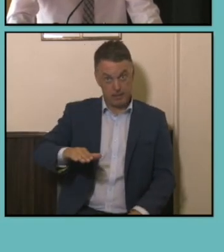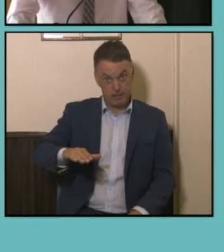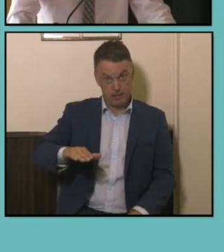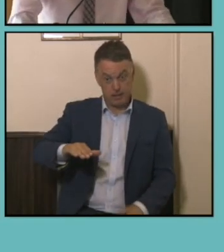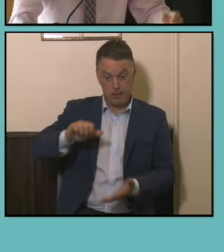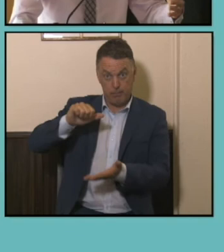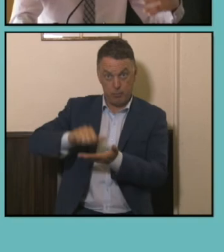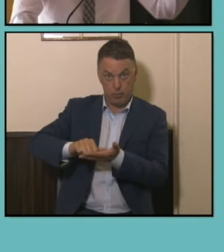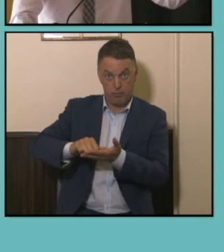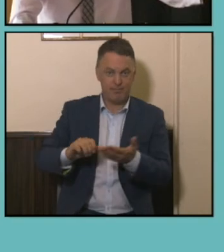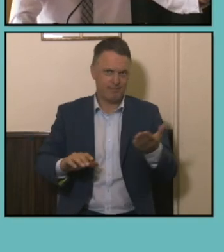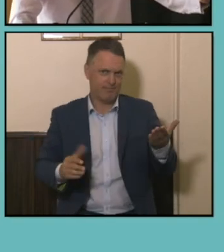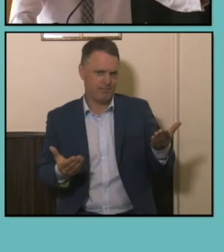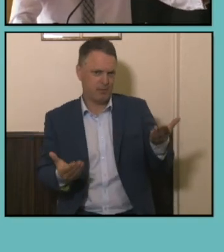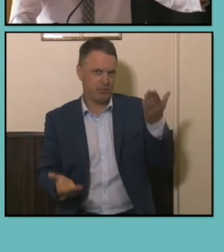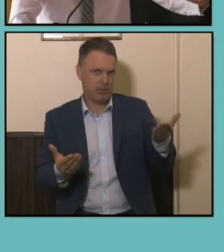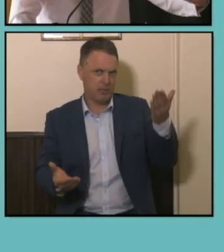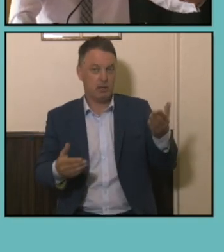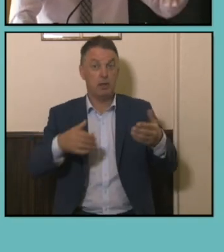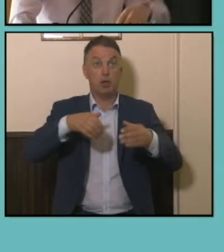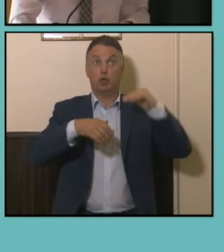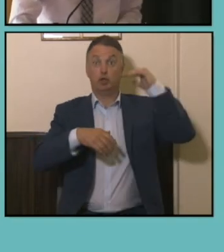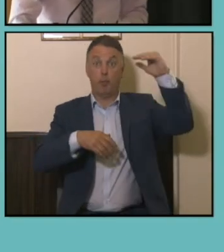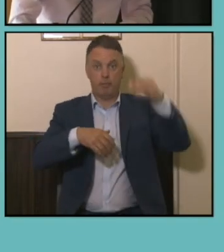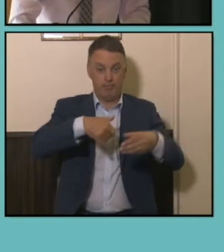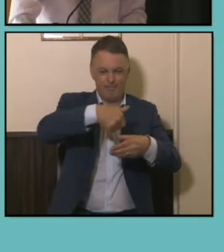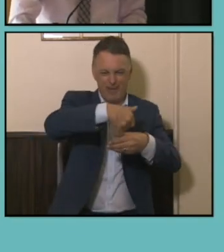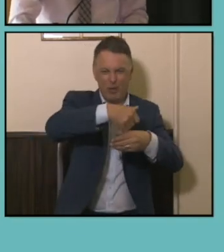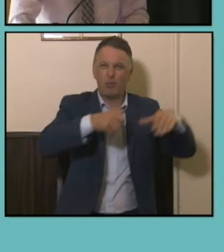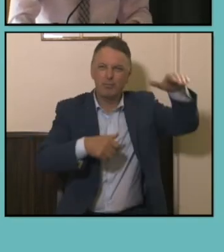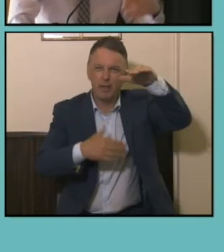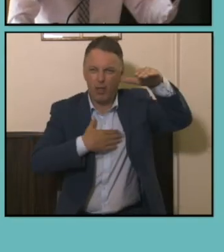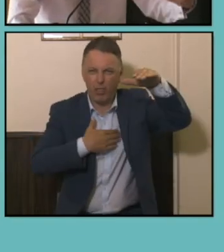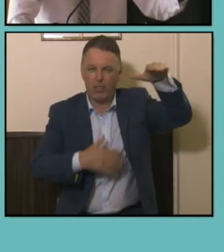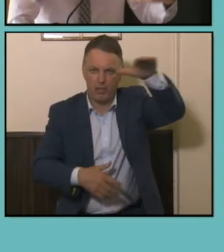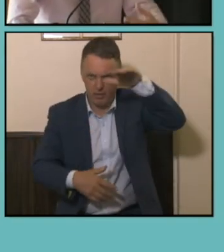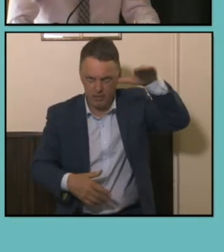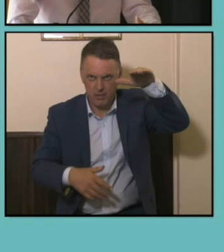you know we have medical fields on the top fields of study and then industry